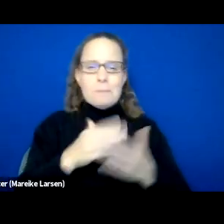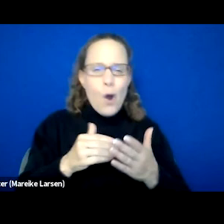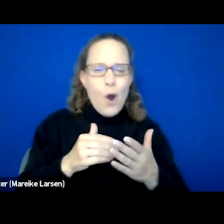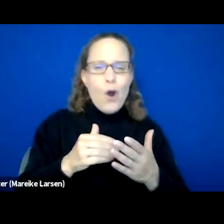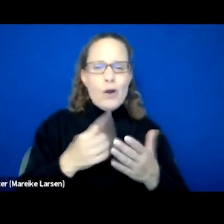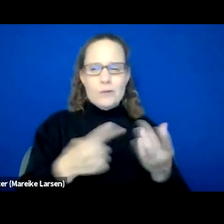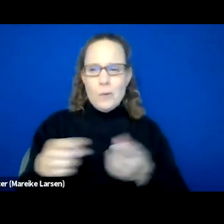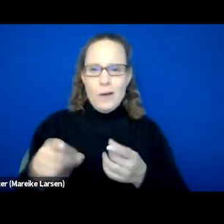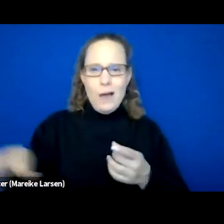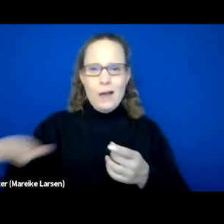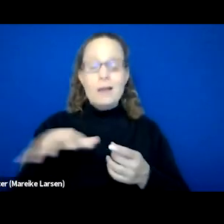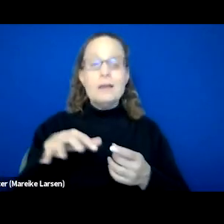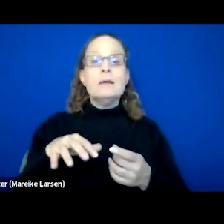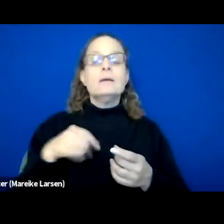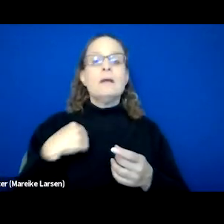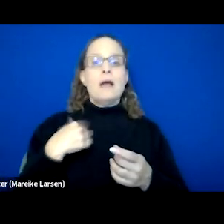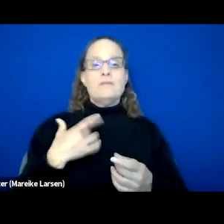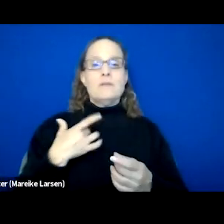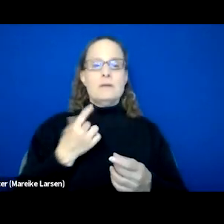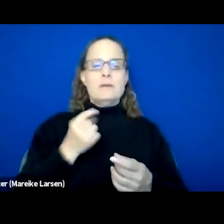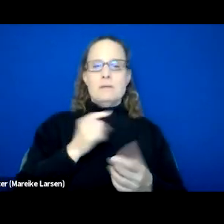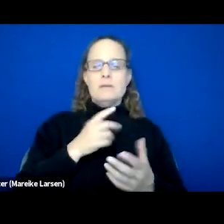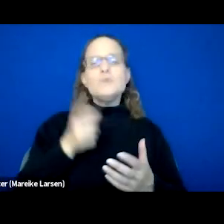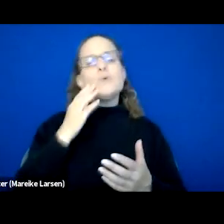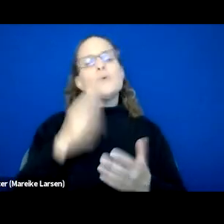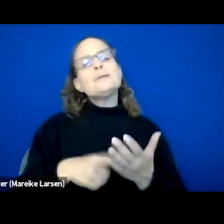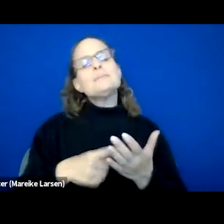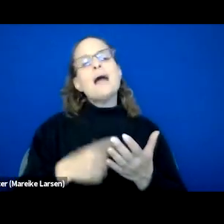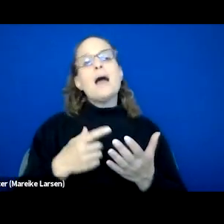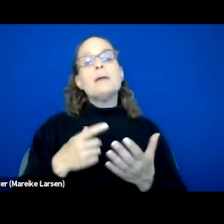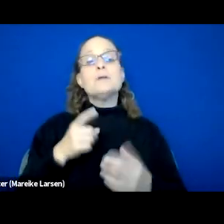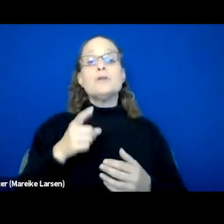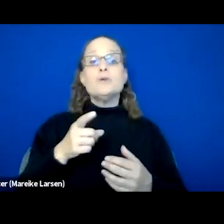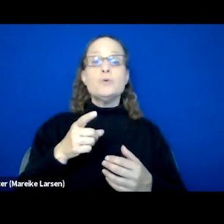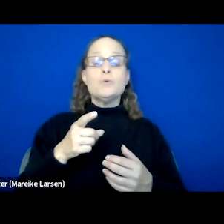And what I was feeling was only like, you know how sometimes when you approach a homeless person,